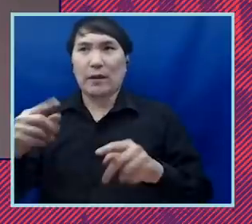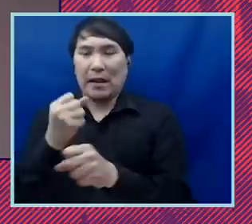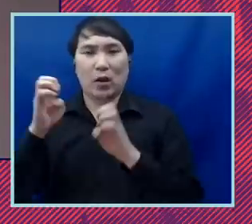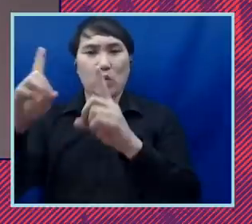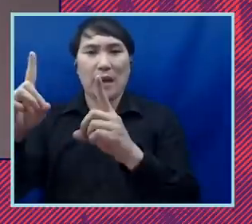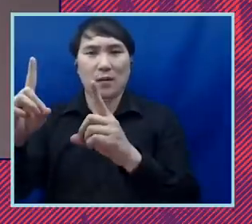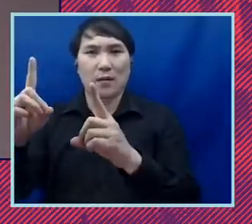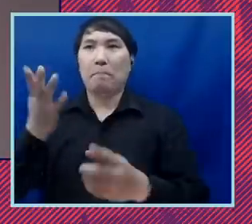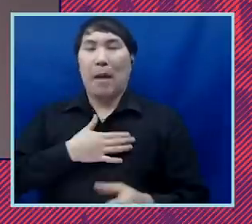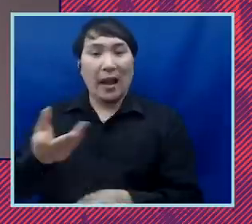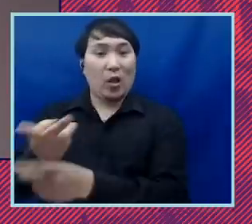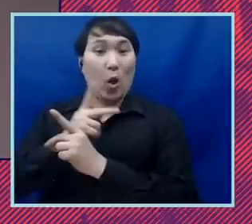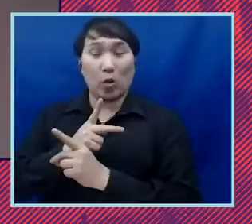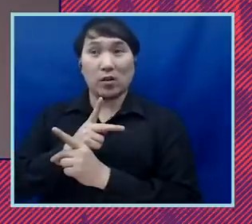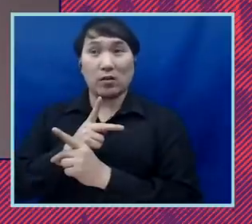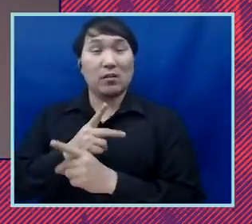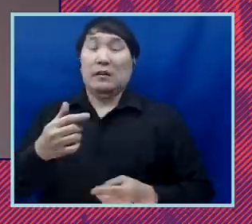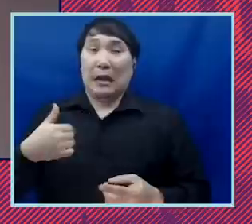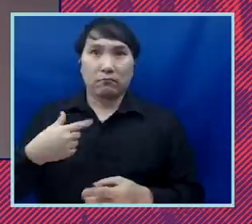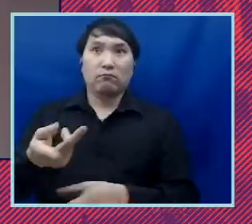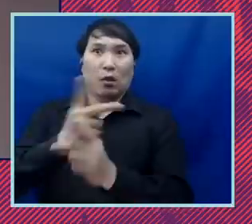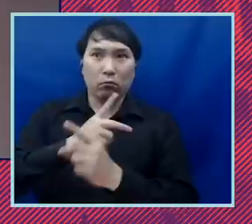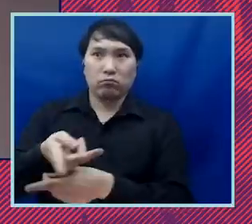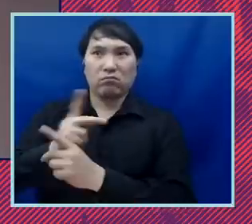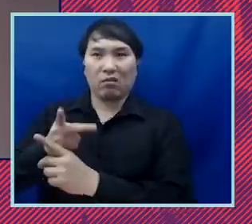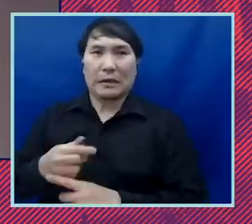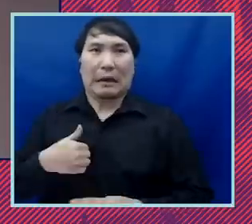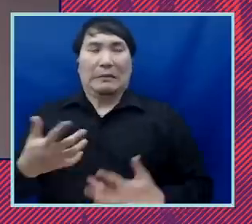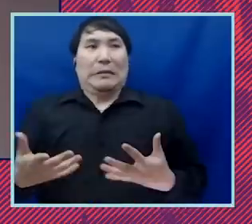loans my family and i had to take out it made me question if my education was even worth it